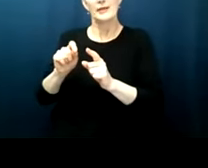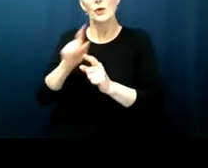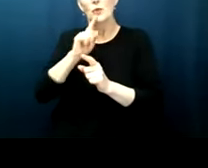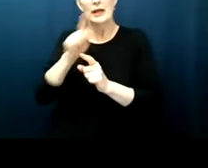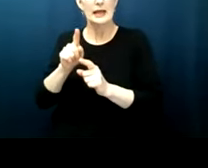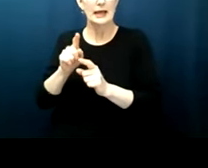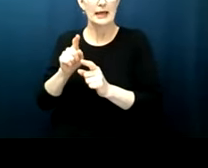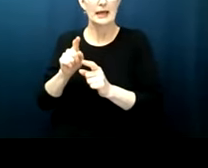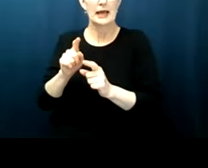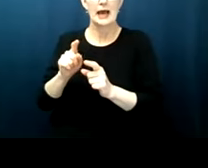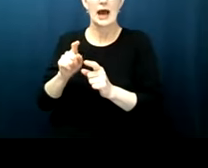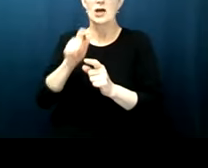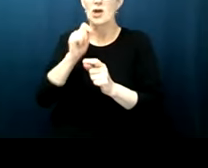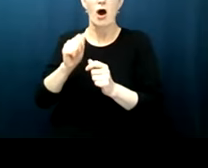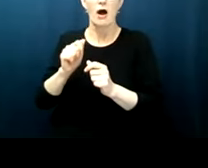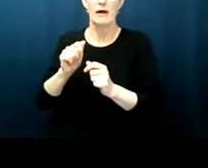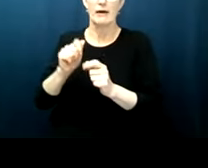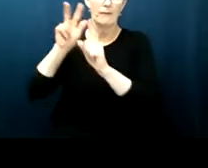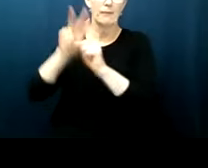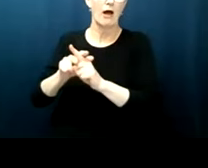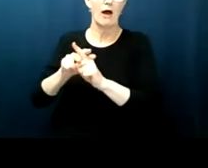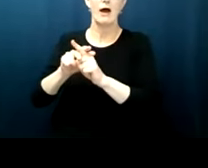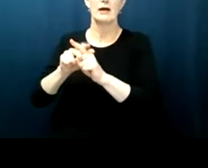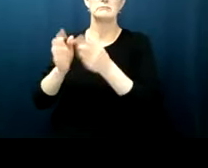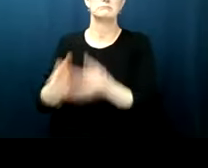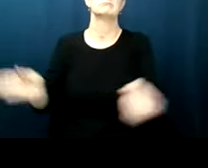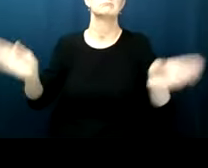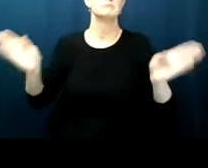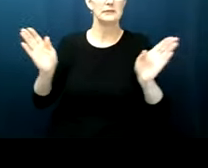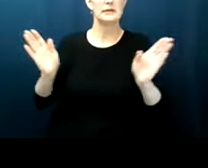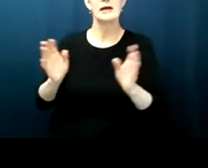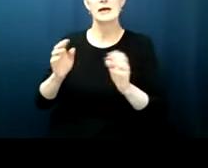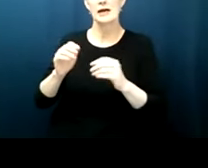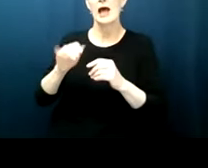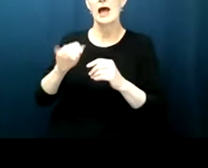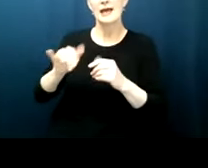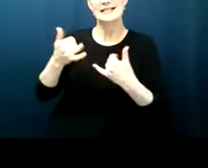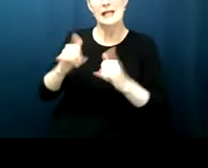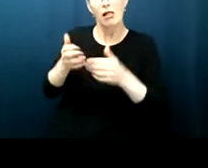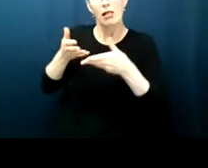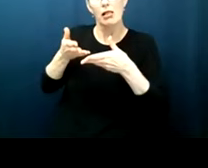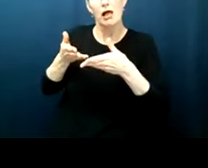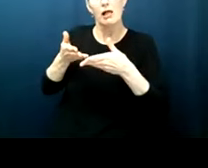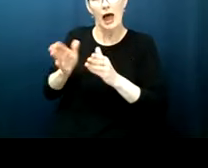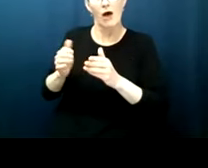in place around what kind of motivation you could have for denying or abridging someone's right to